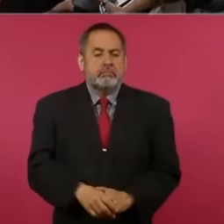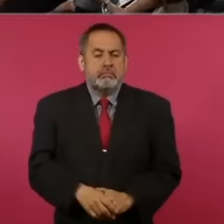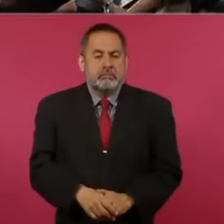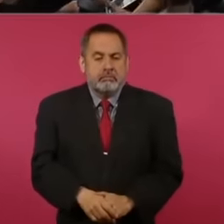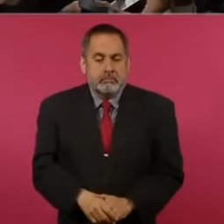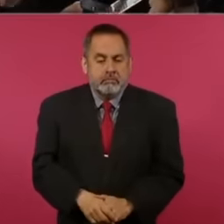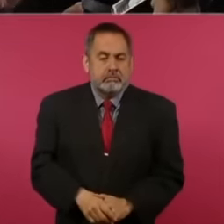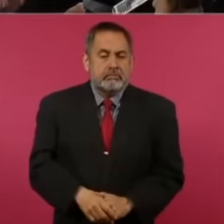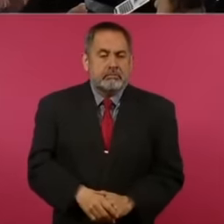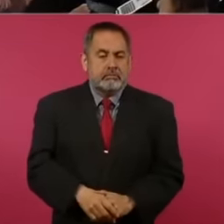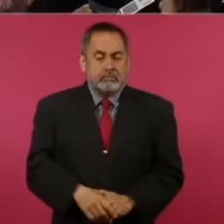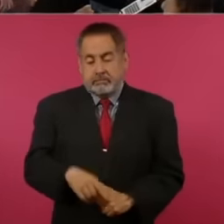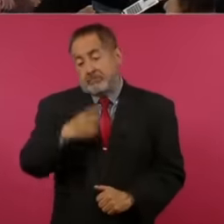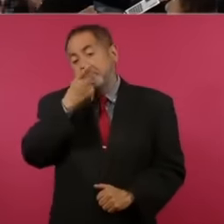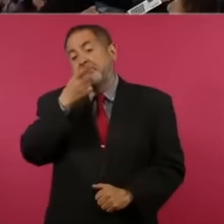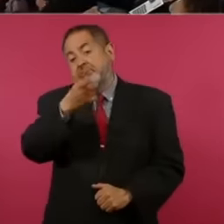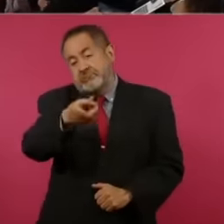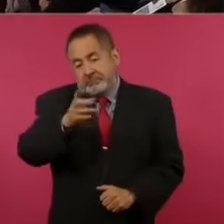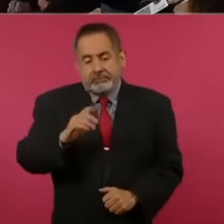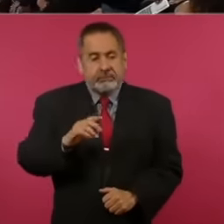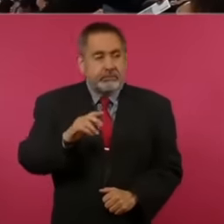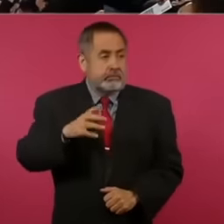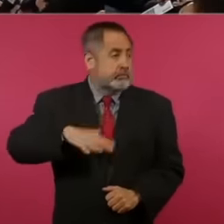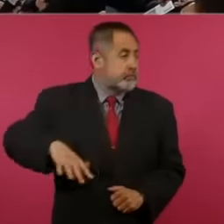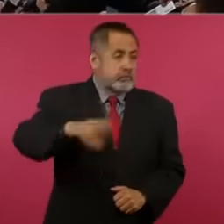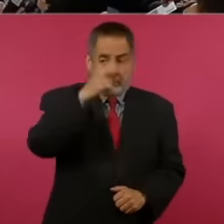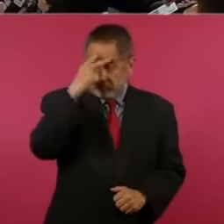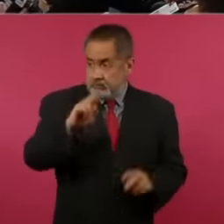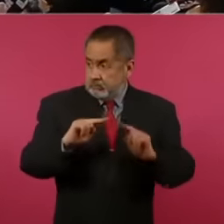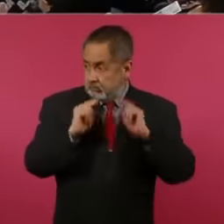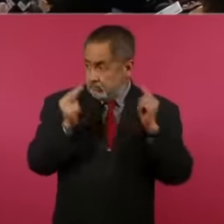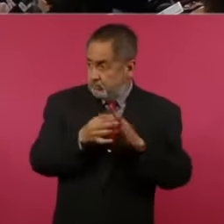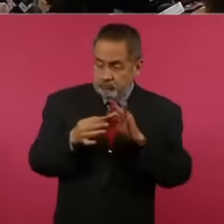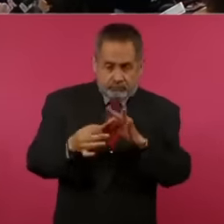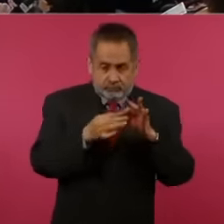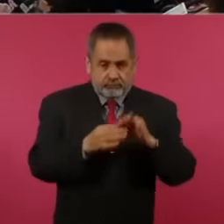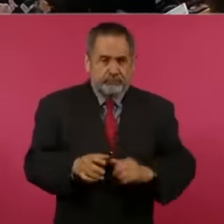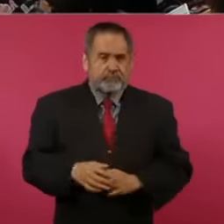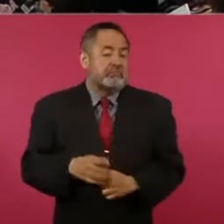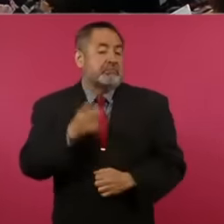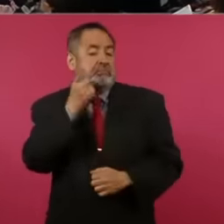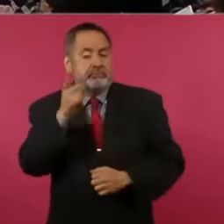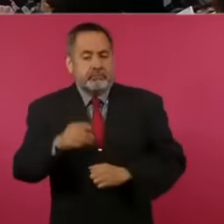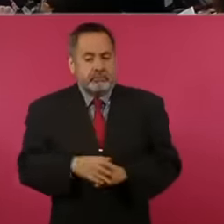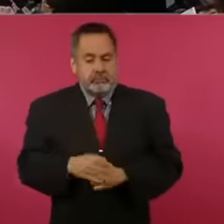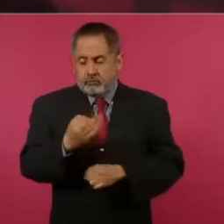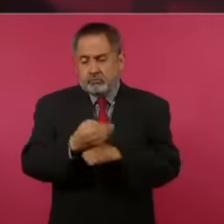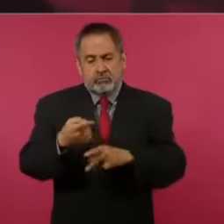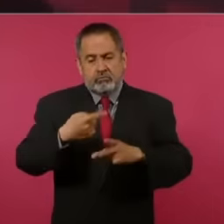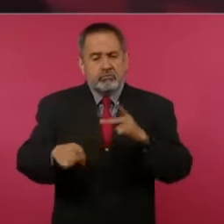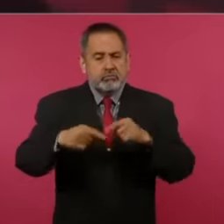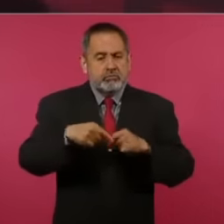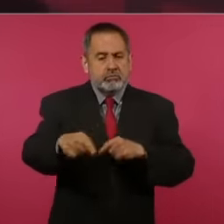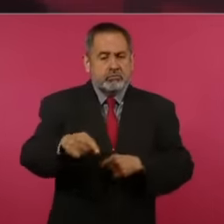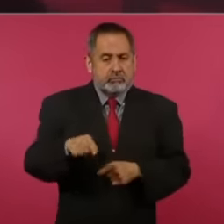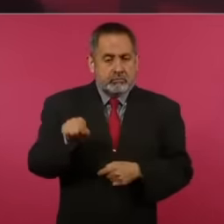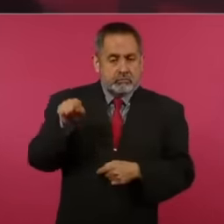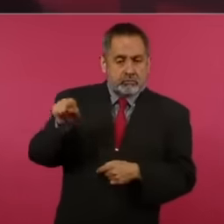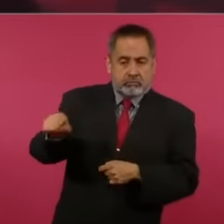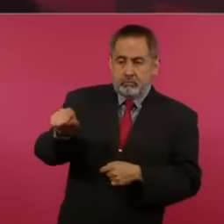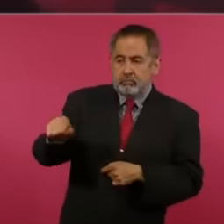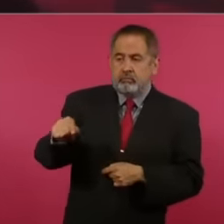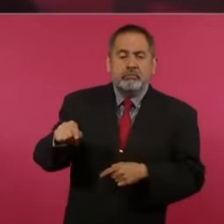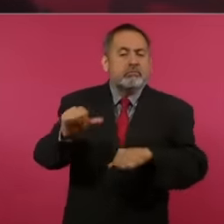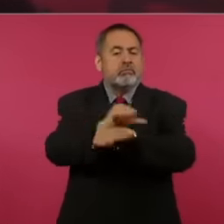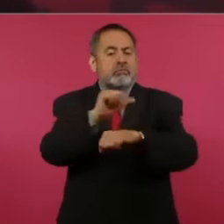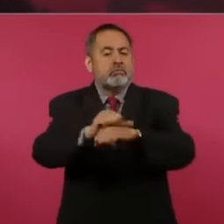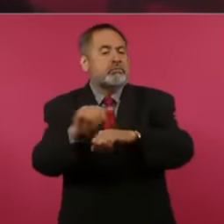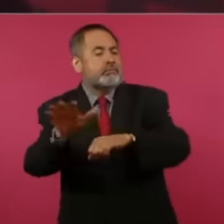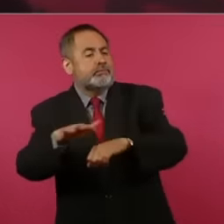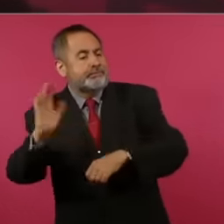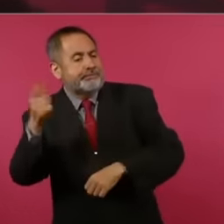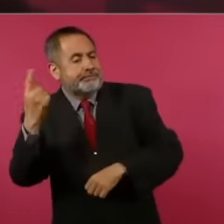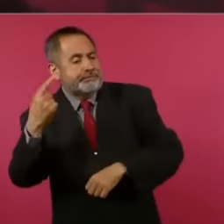United by Mexico, starting today I will no longer tip the person who comes, I will